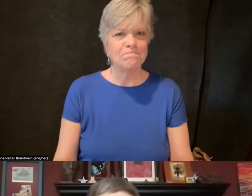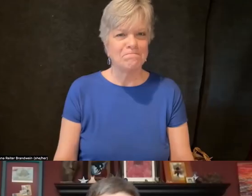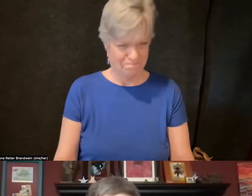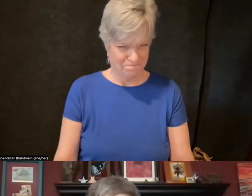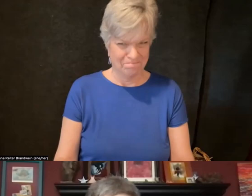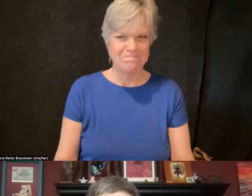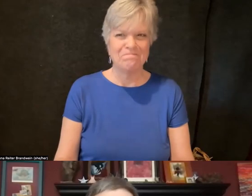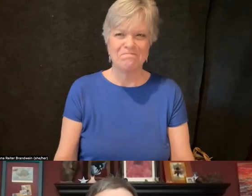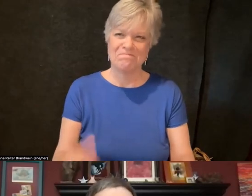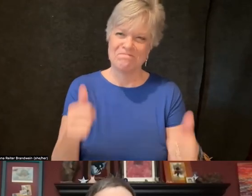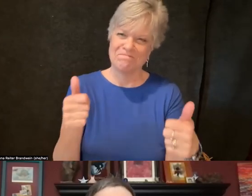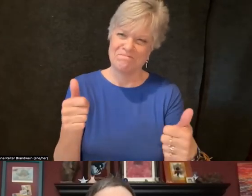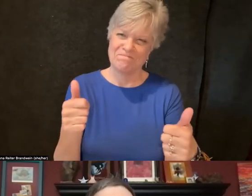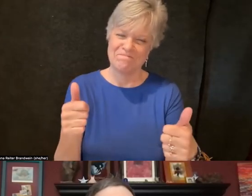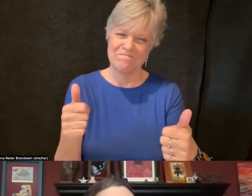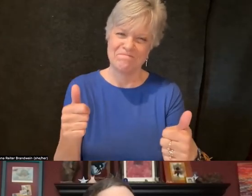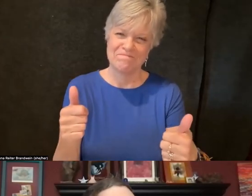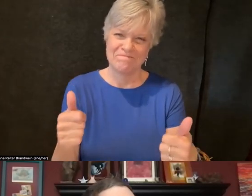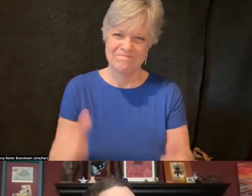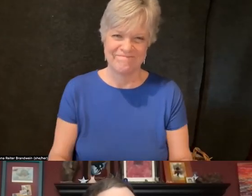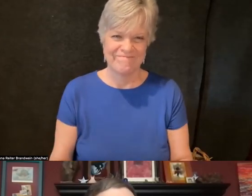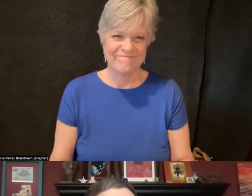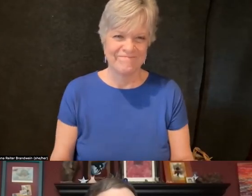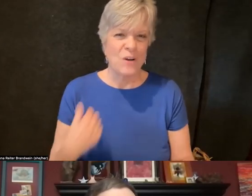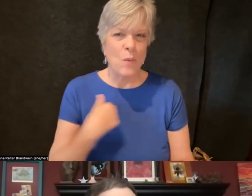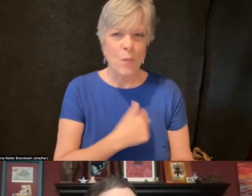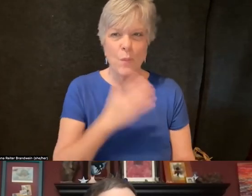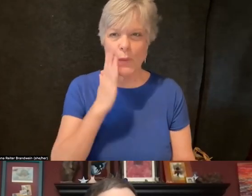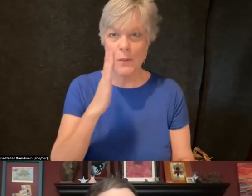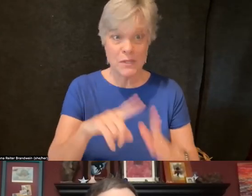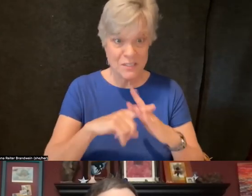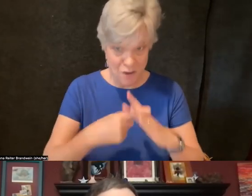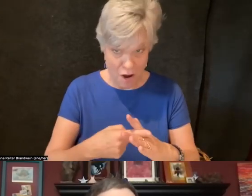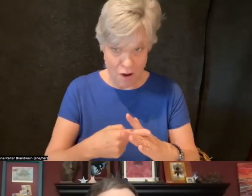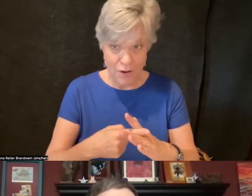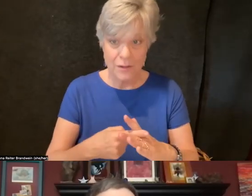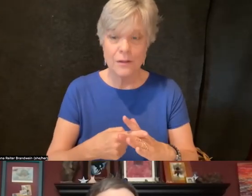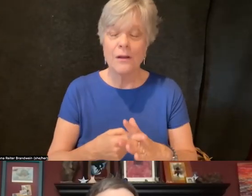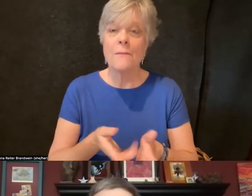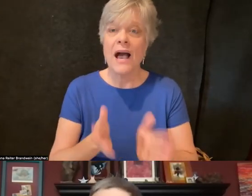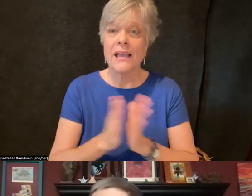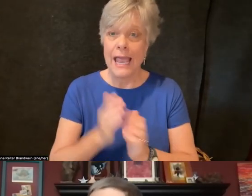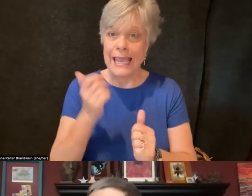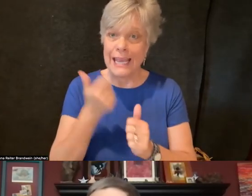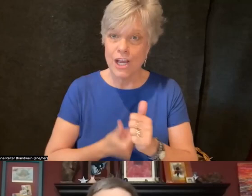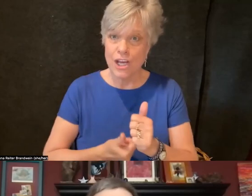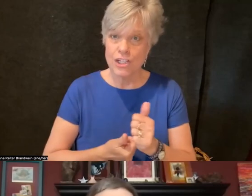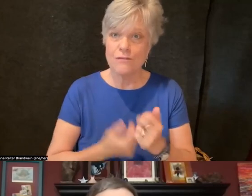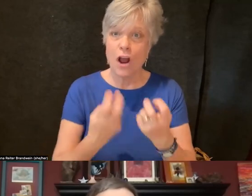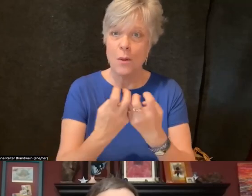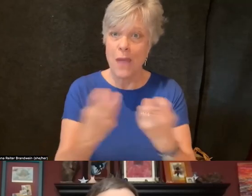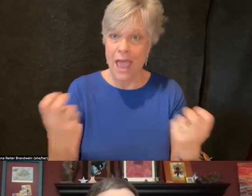All right, so we will start by having each of our round table members introduce themselves